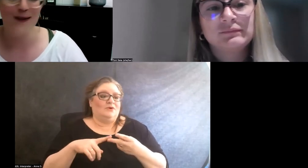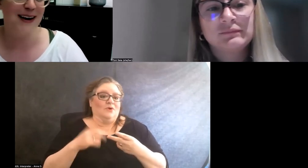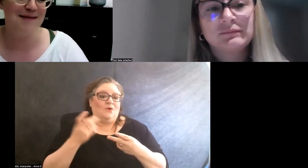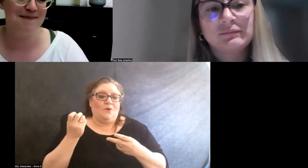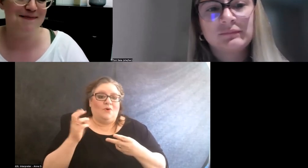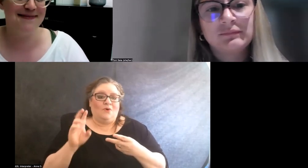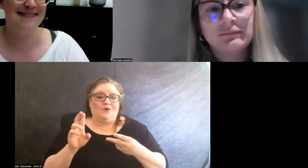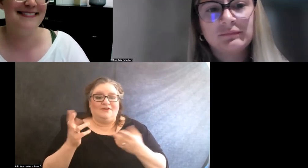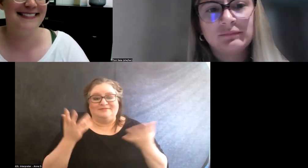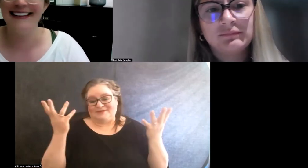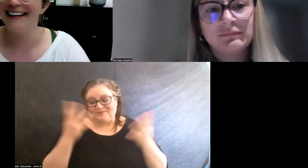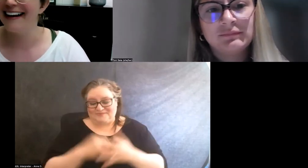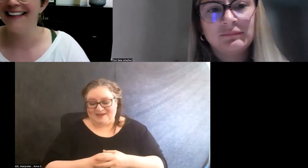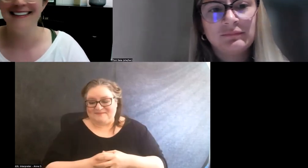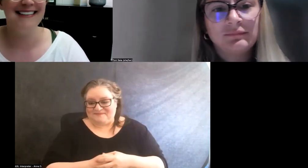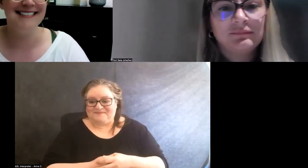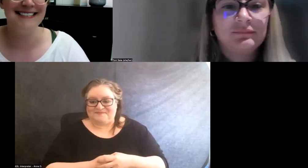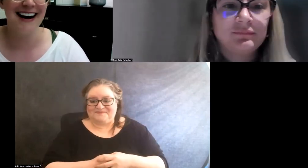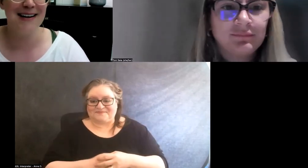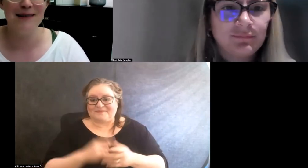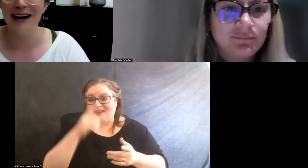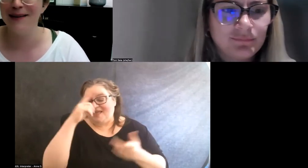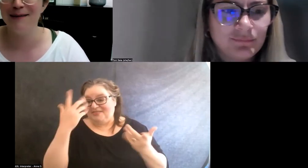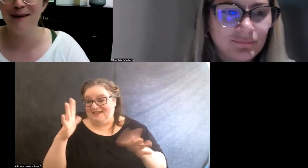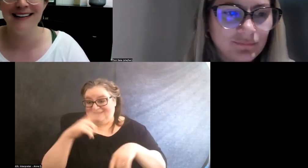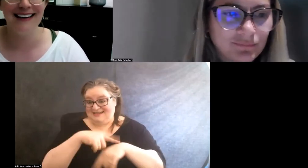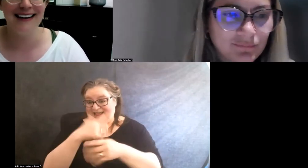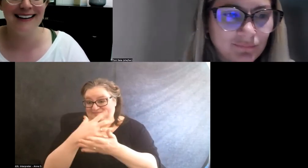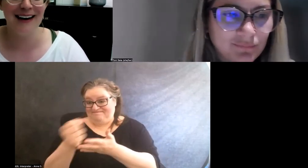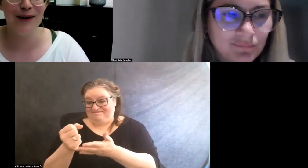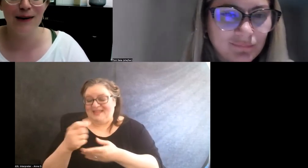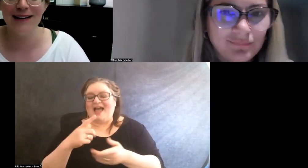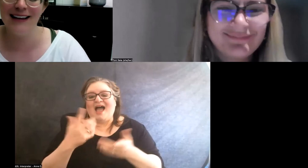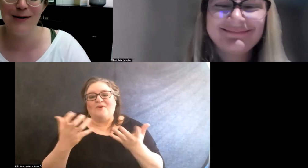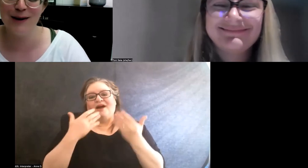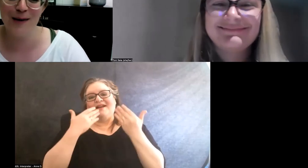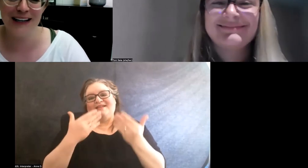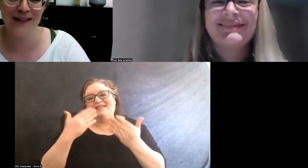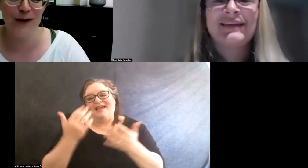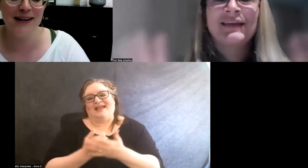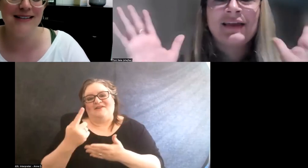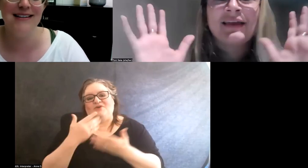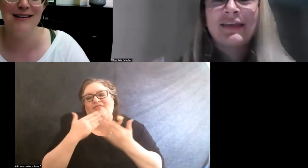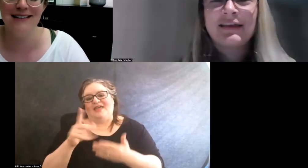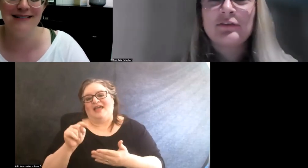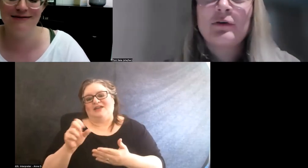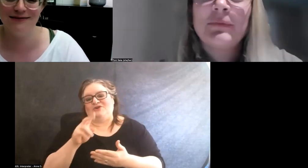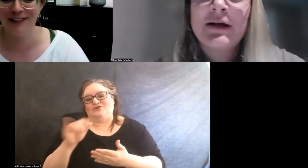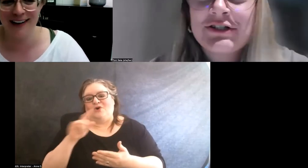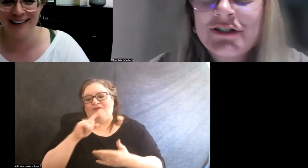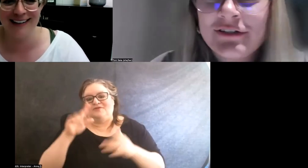So yeah. I think that time, I wanna thank everyone. Thank you, Toni, for being such a- Thank you so much.